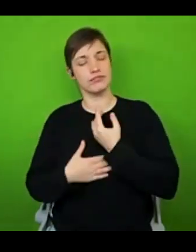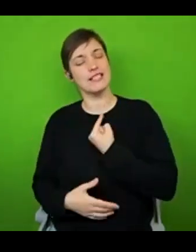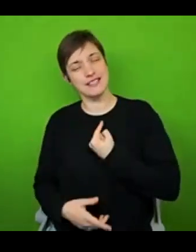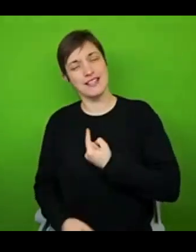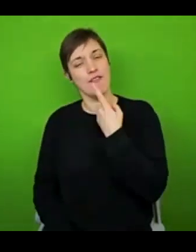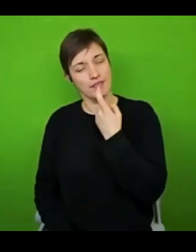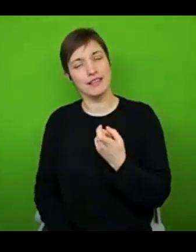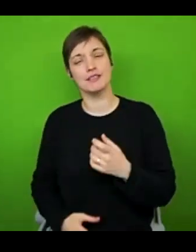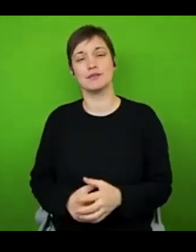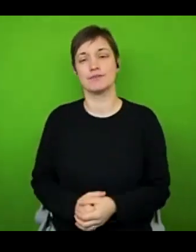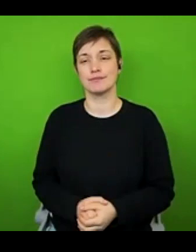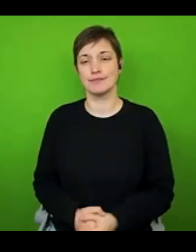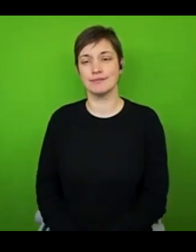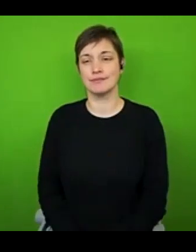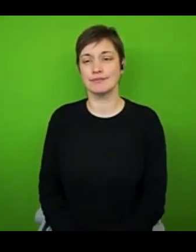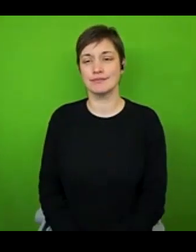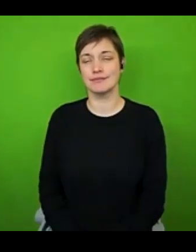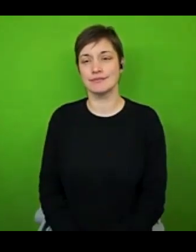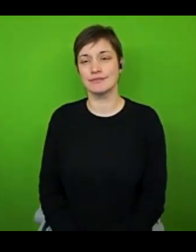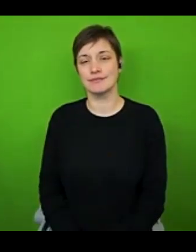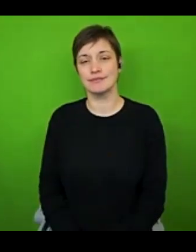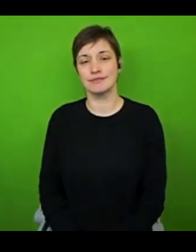Now, the next thing I want to talk about is something very